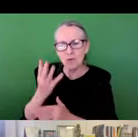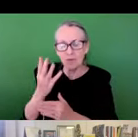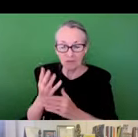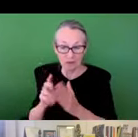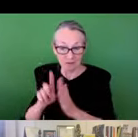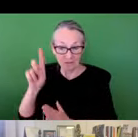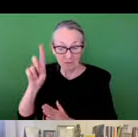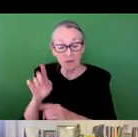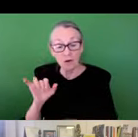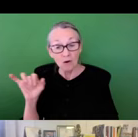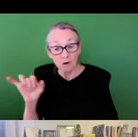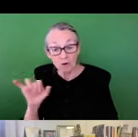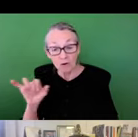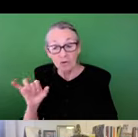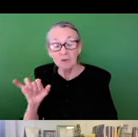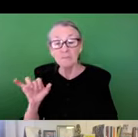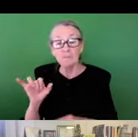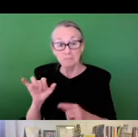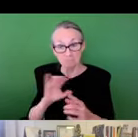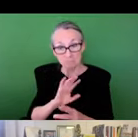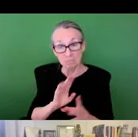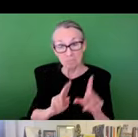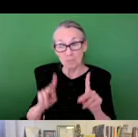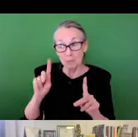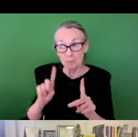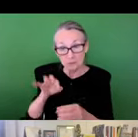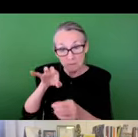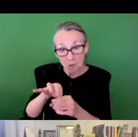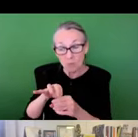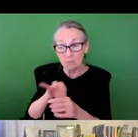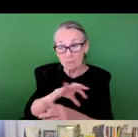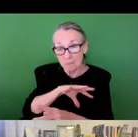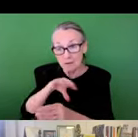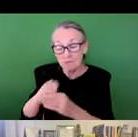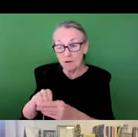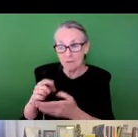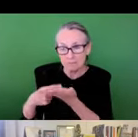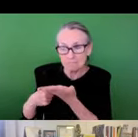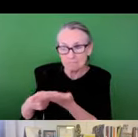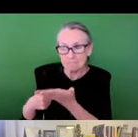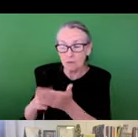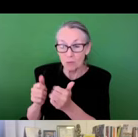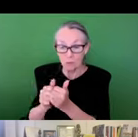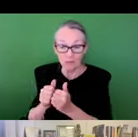in terms of more sustainable growth and development. We also think about civic participation